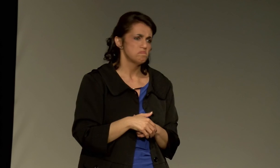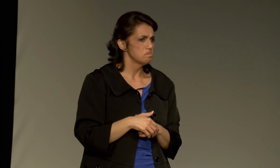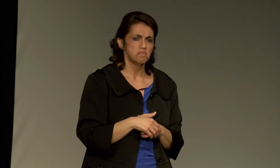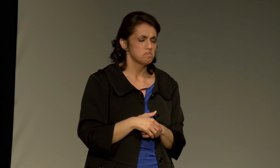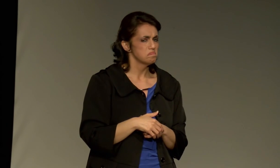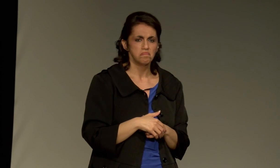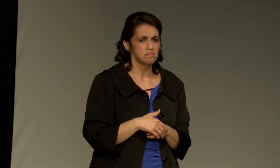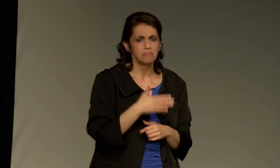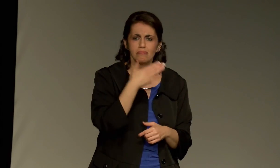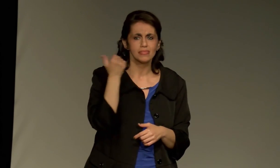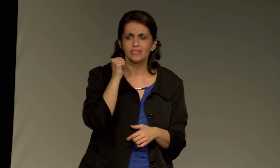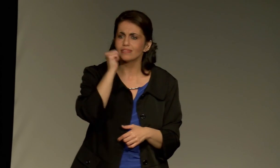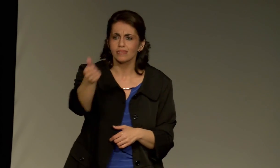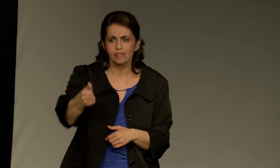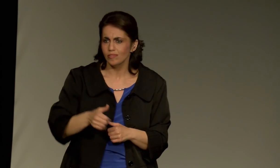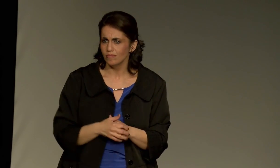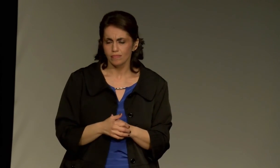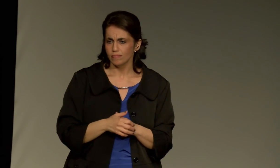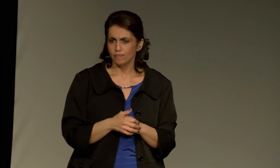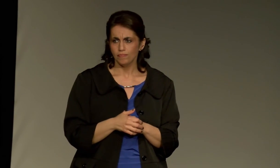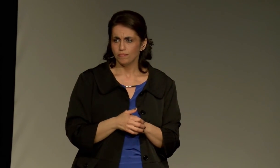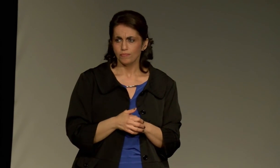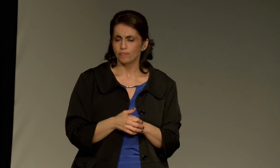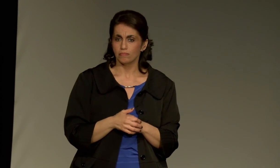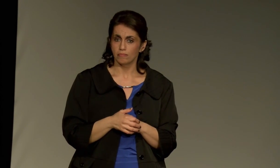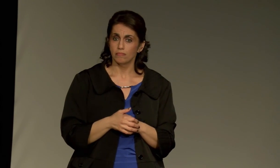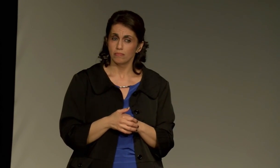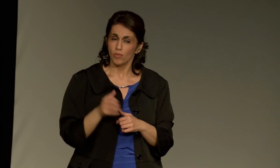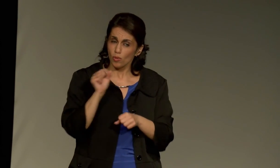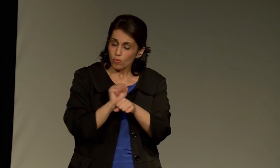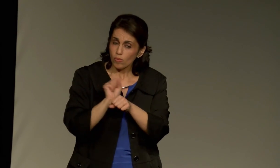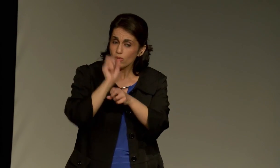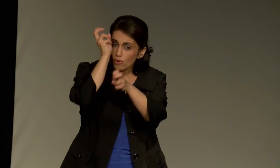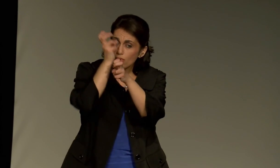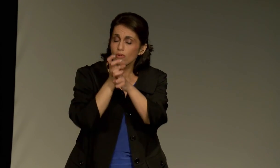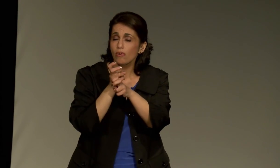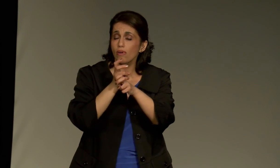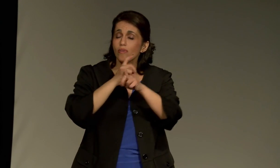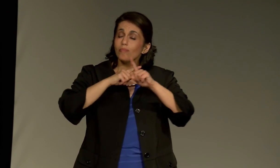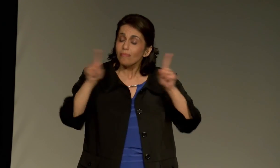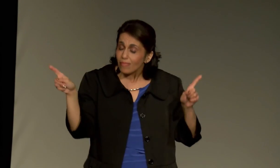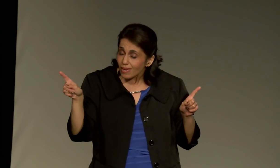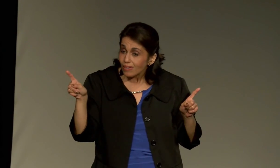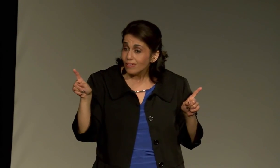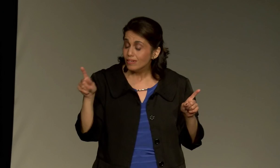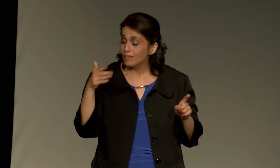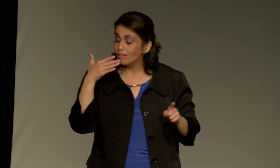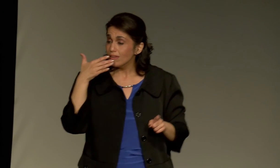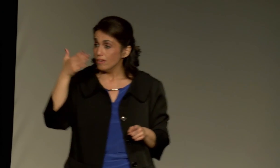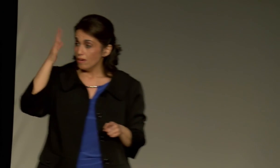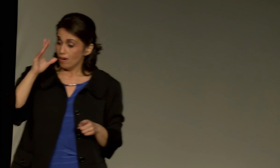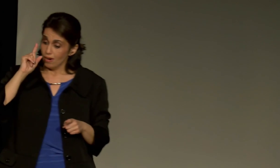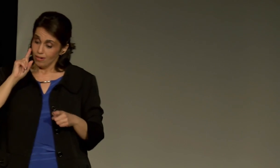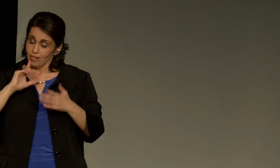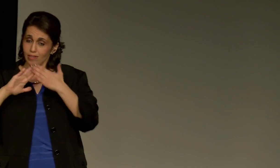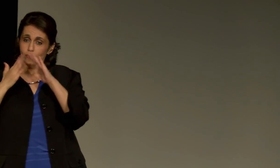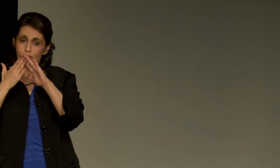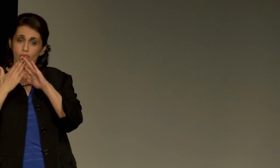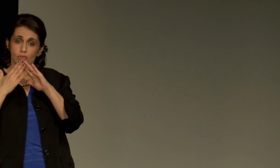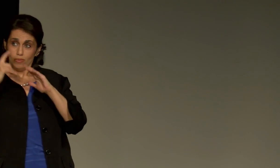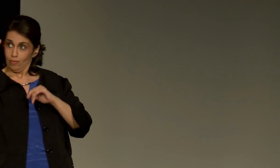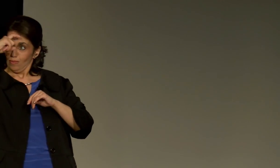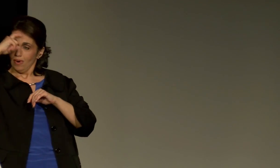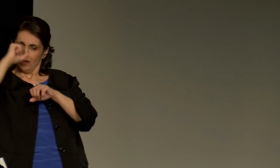To him, being deaf was a tragedy, and he worked very hard at trying to make sure that the